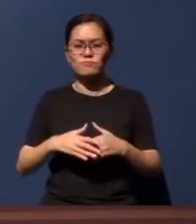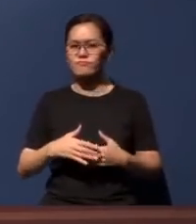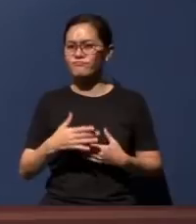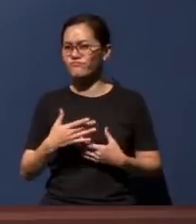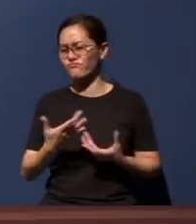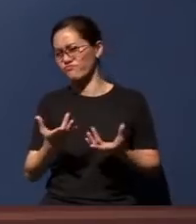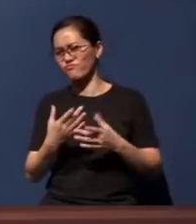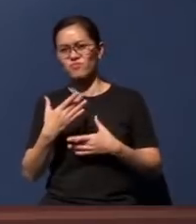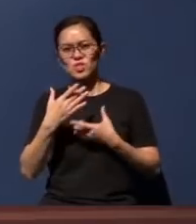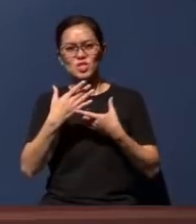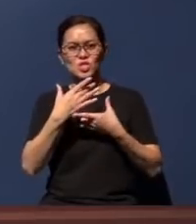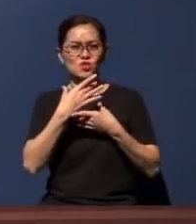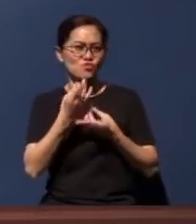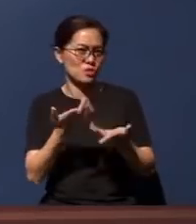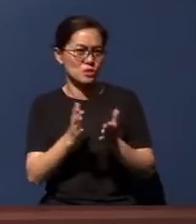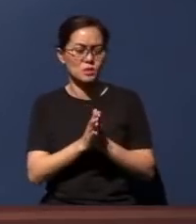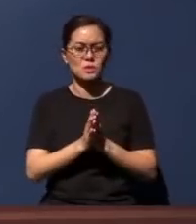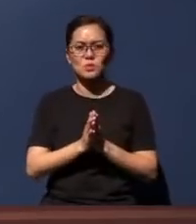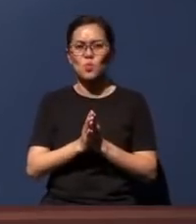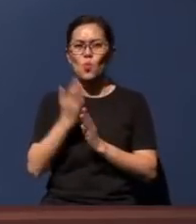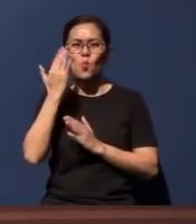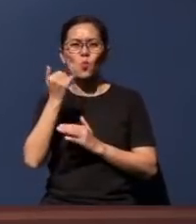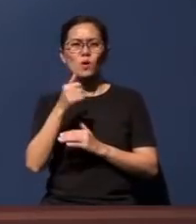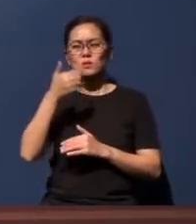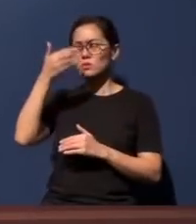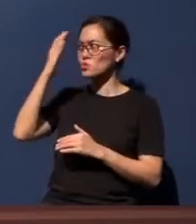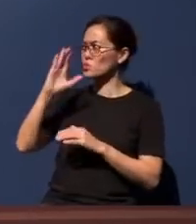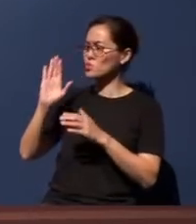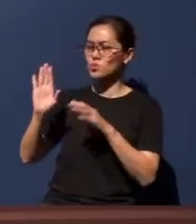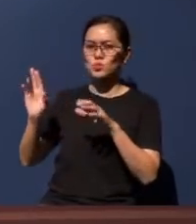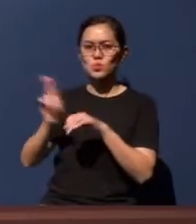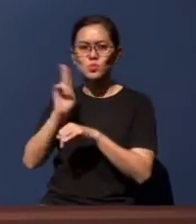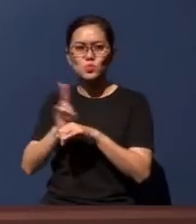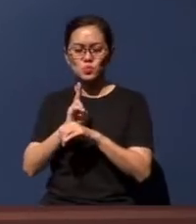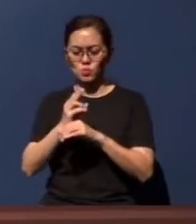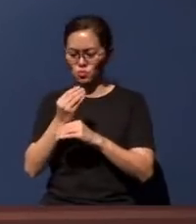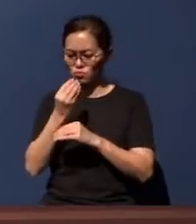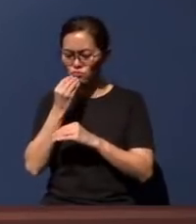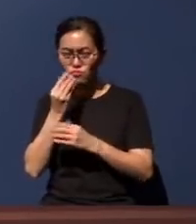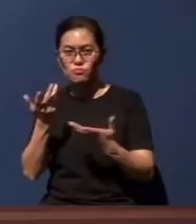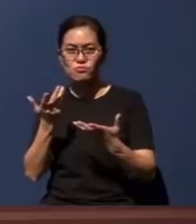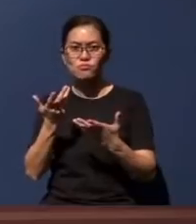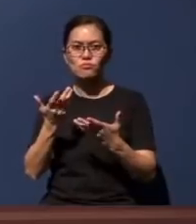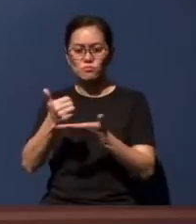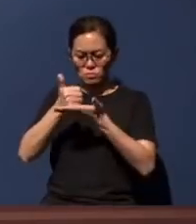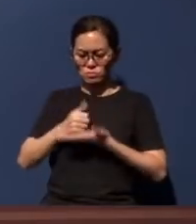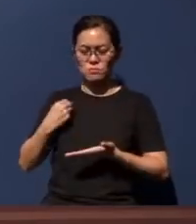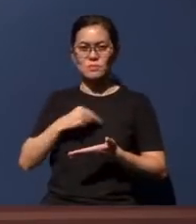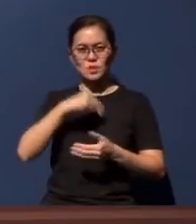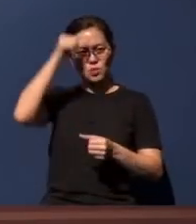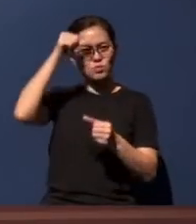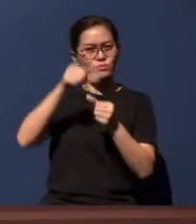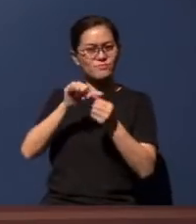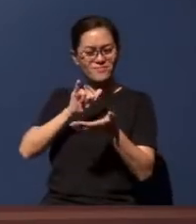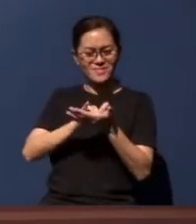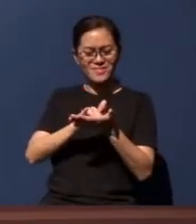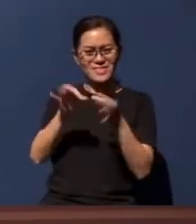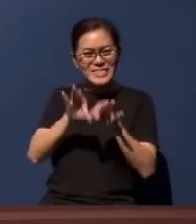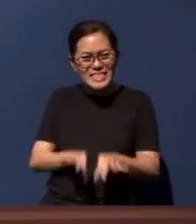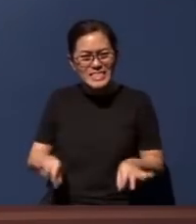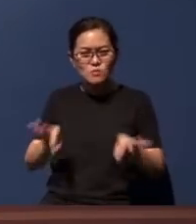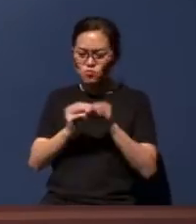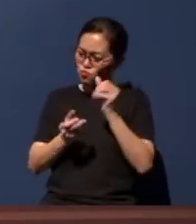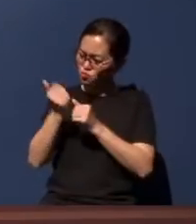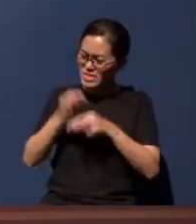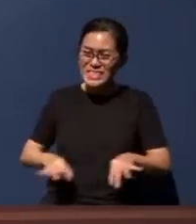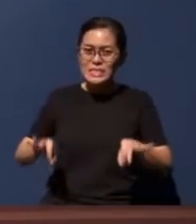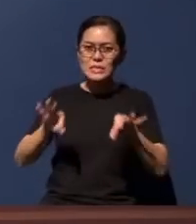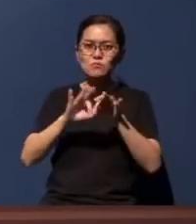Lord (would) use a meal to help us mark this most important event and memory - couldn't He do